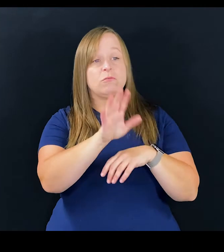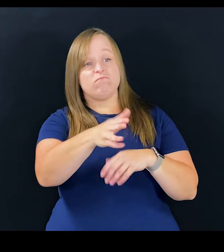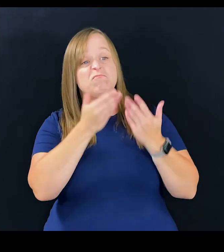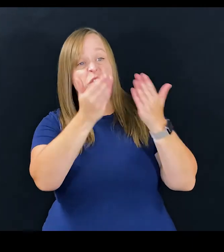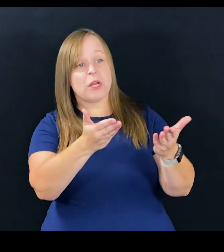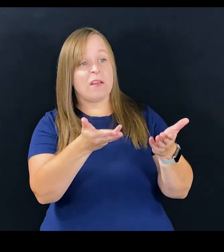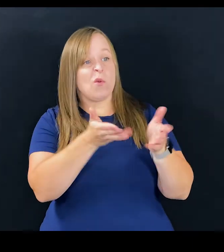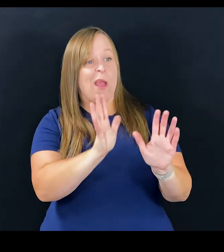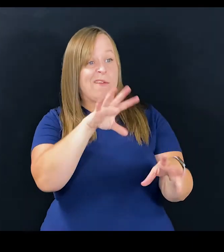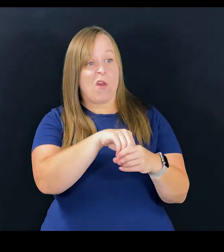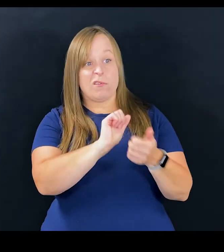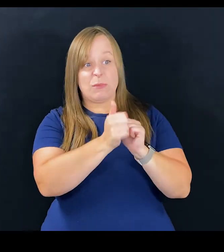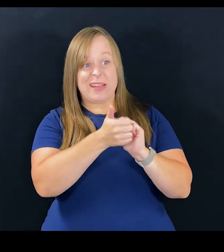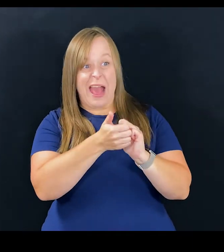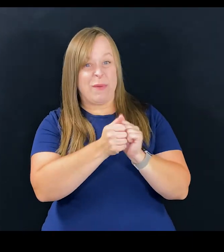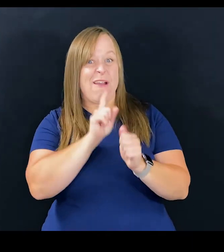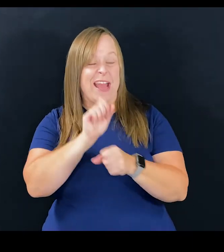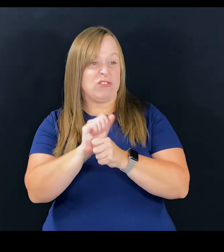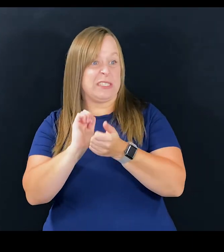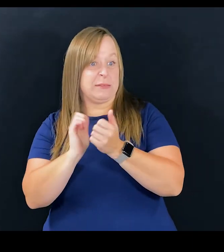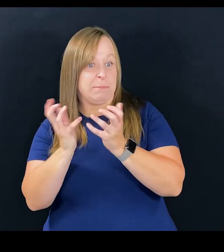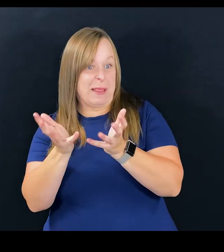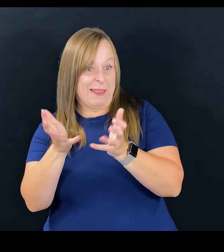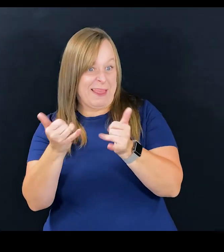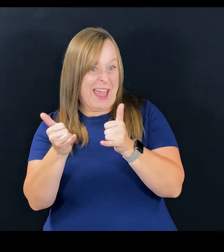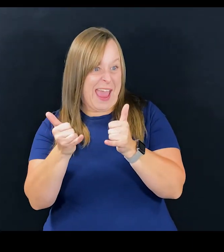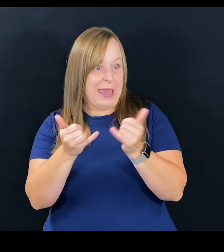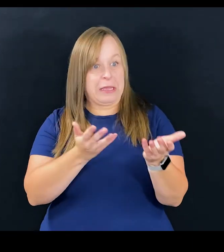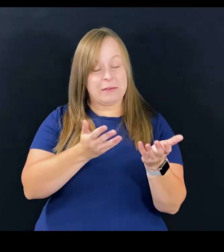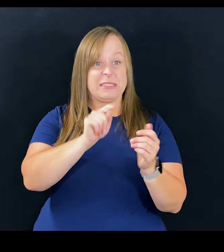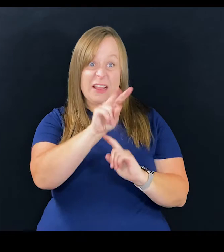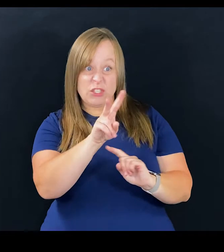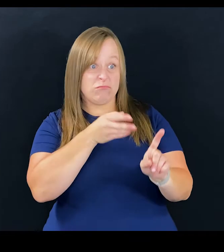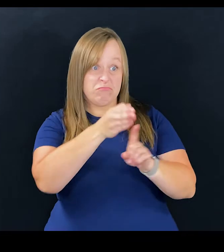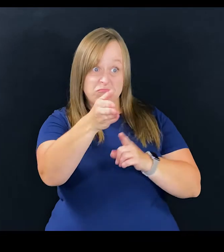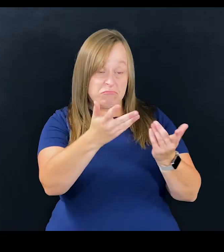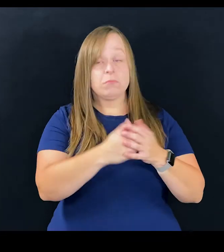the way to be involved in sports without being involved in it directly is indirectly on television.